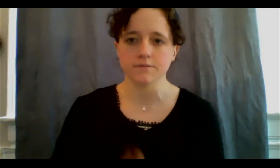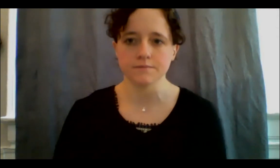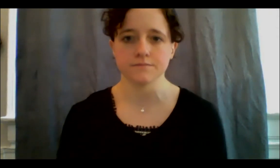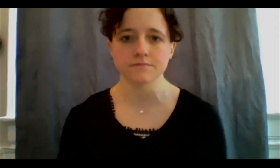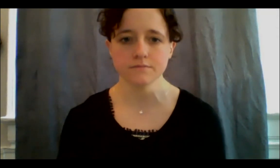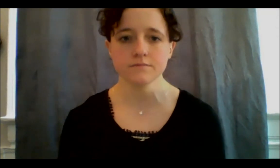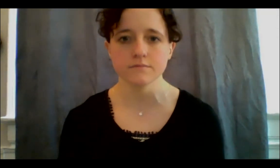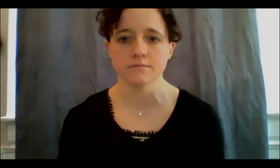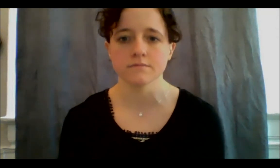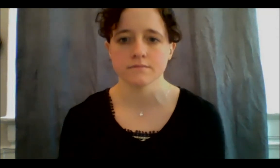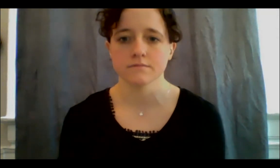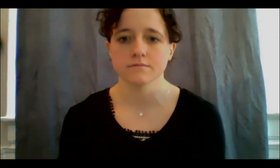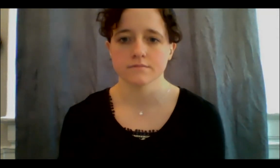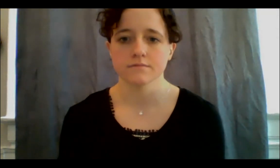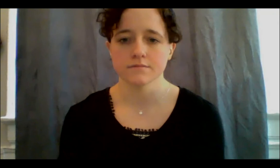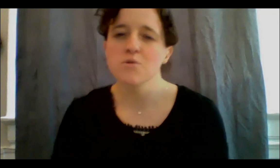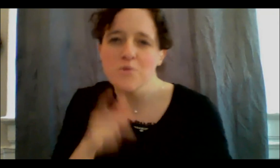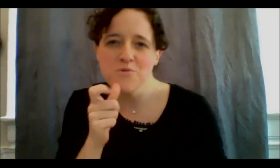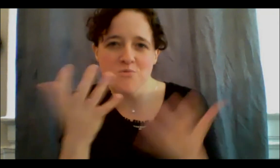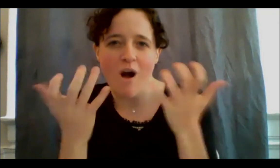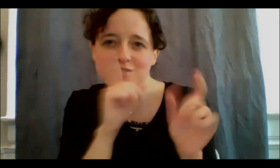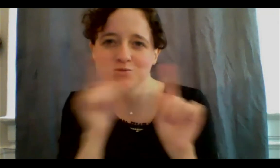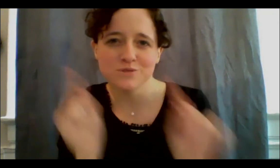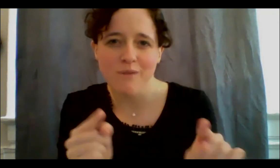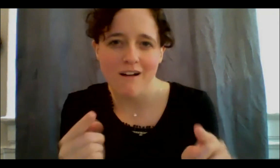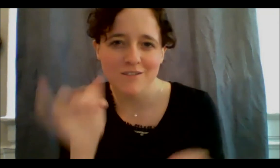Whoever would like to respond on that.